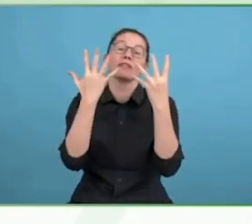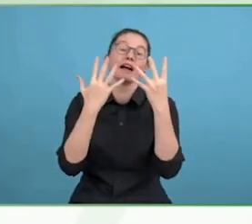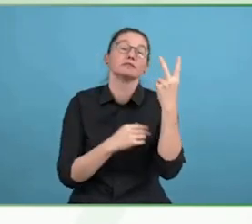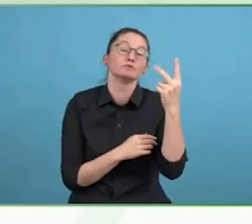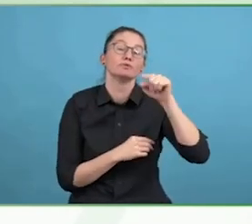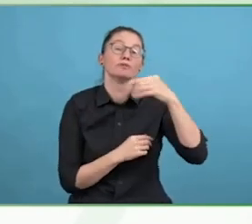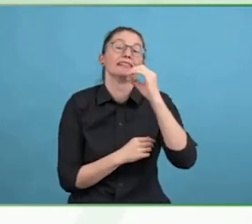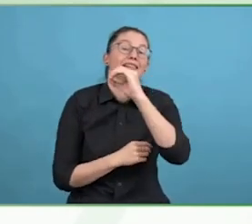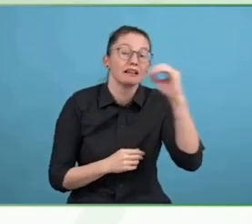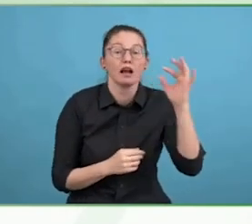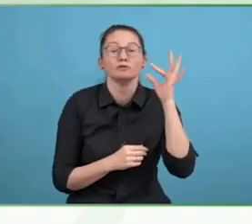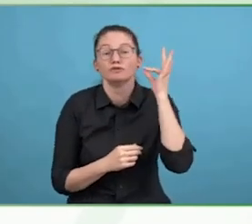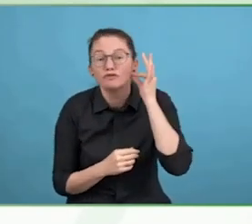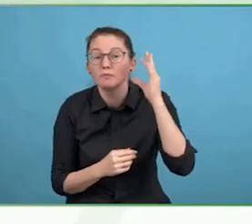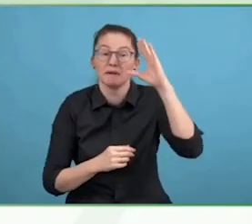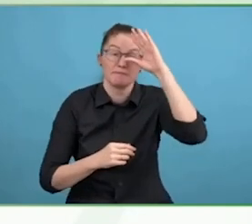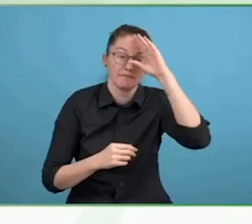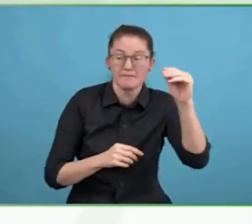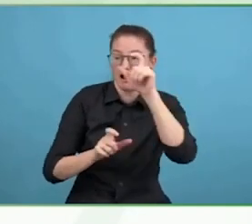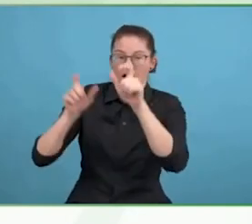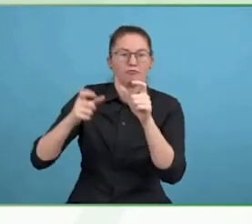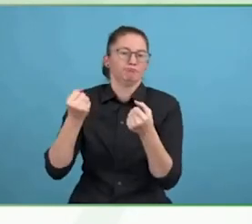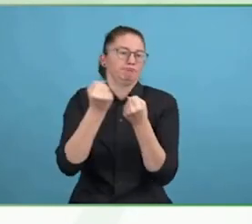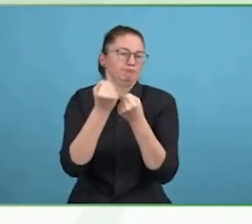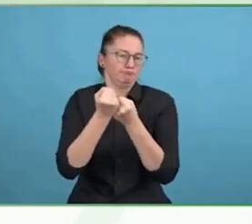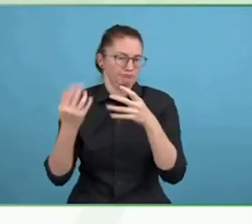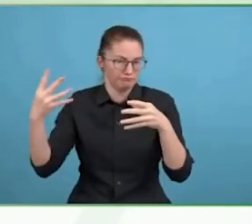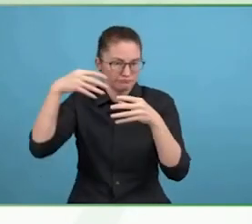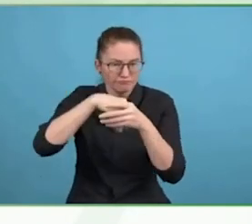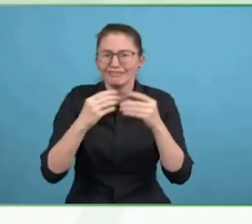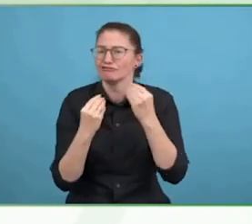Statistics tell us that 15% of the world's population have some form of disability.